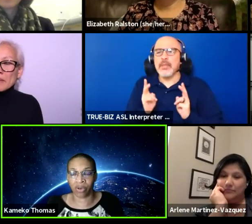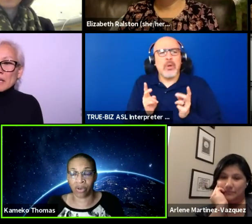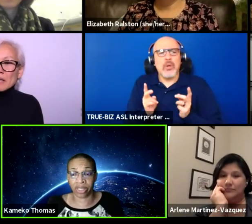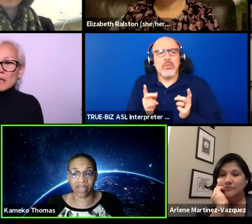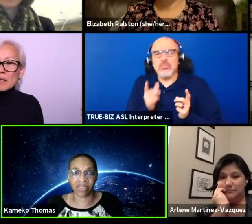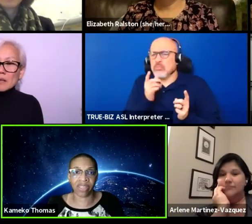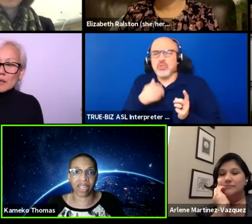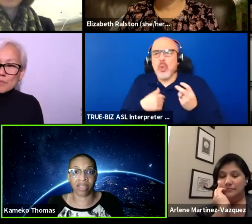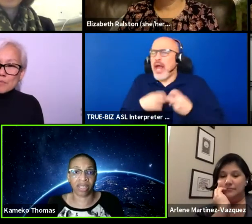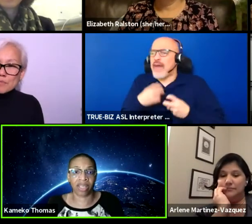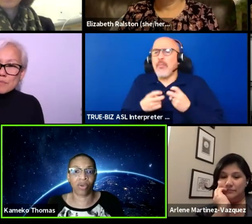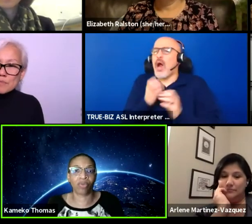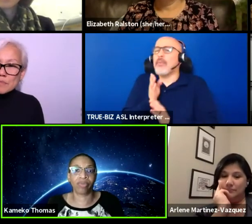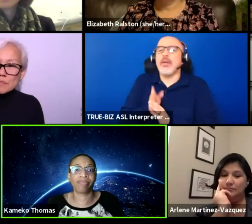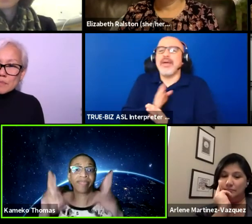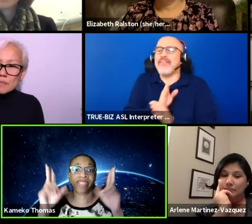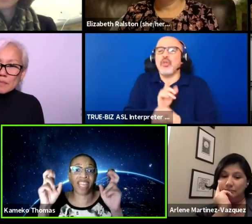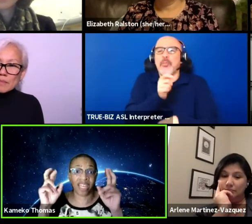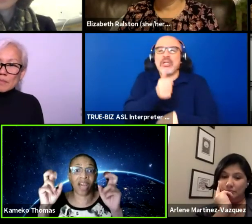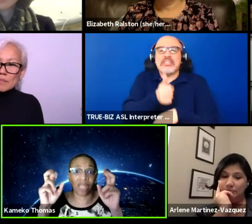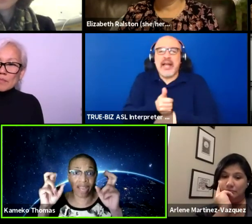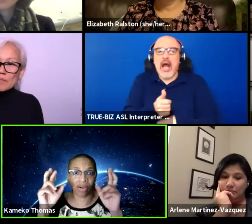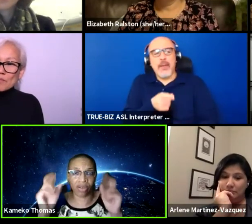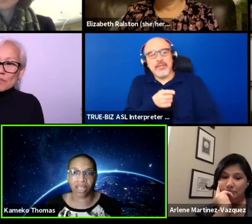or at least they don't say it out loud,